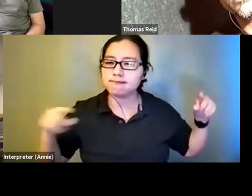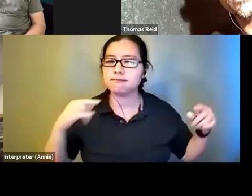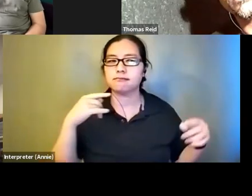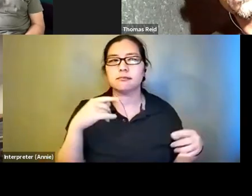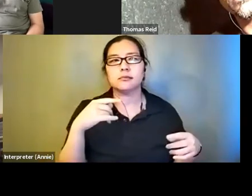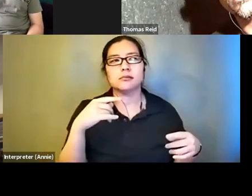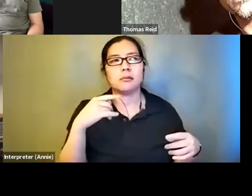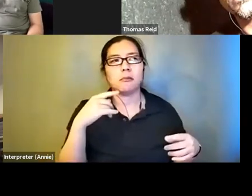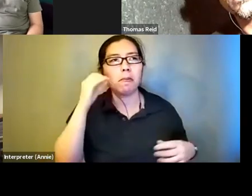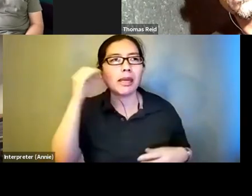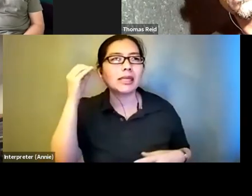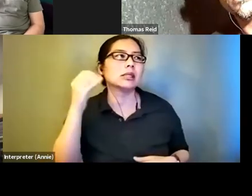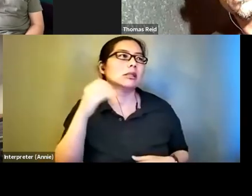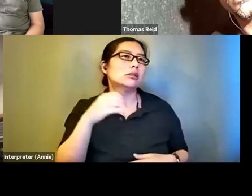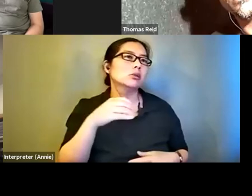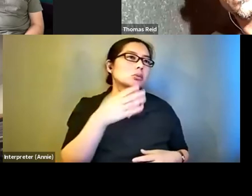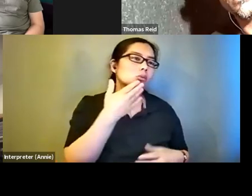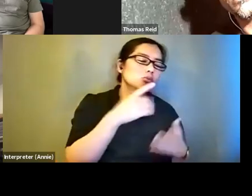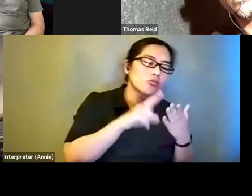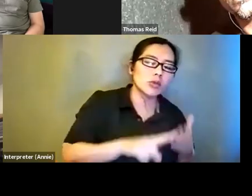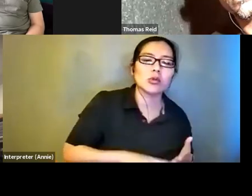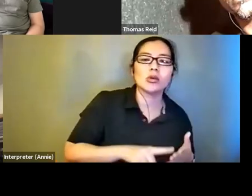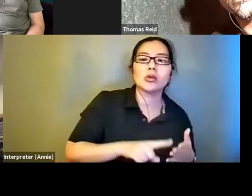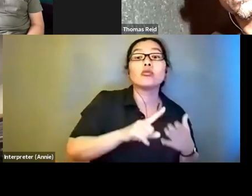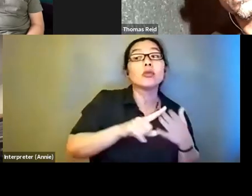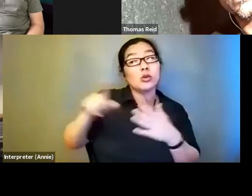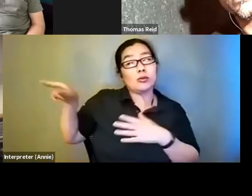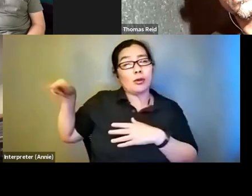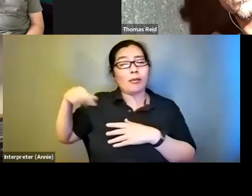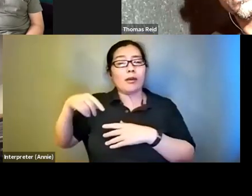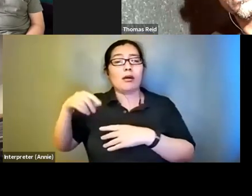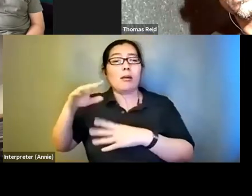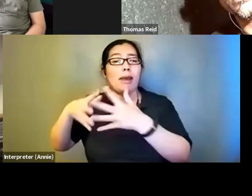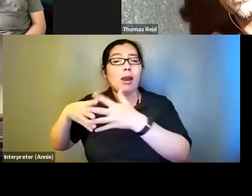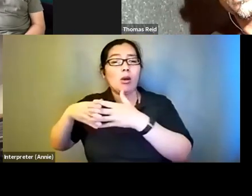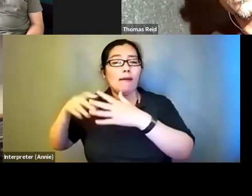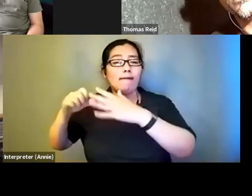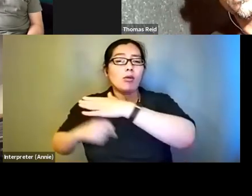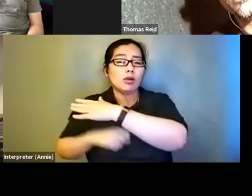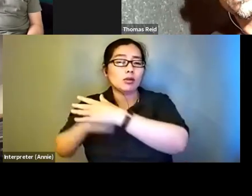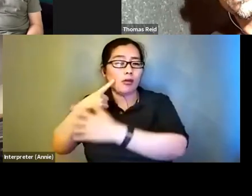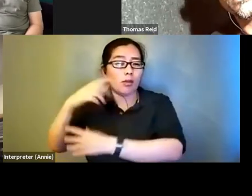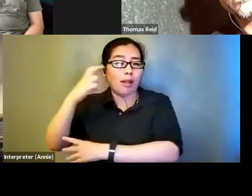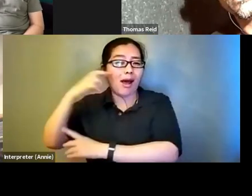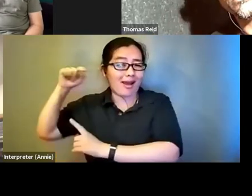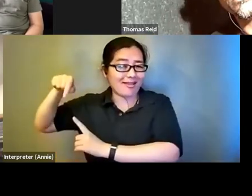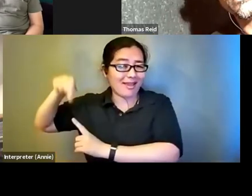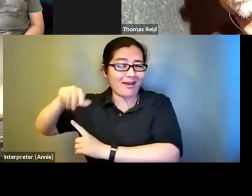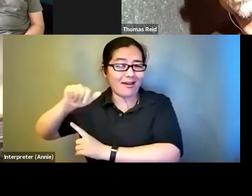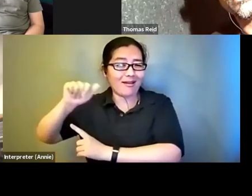the American foundation for the blind about people, a person's